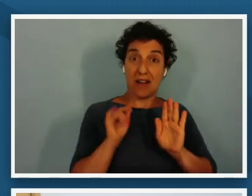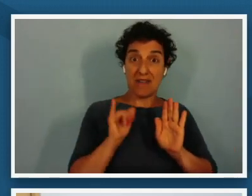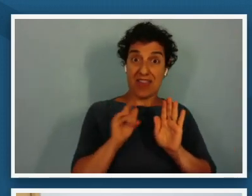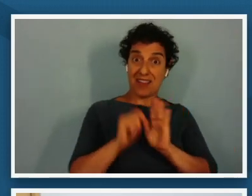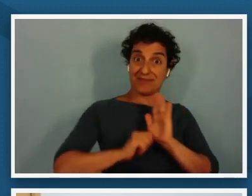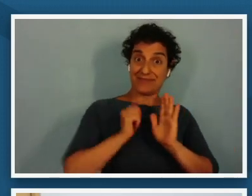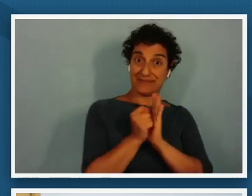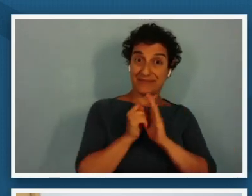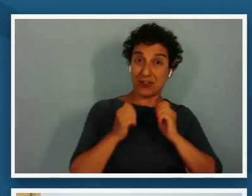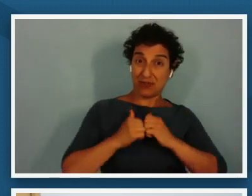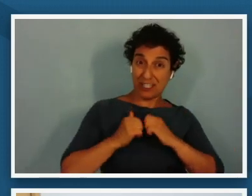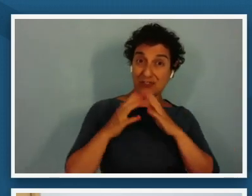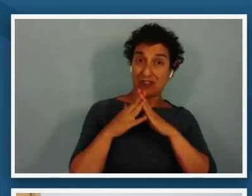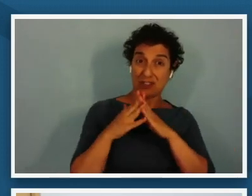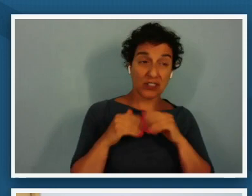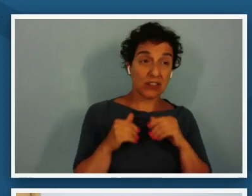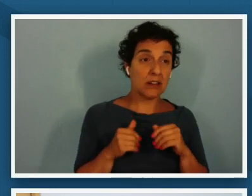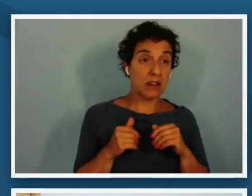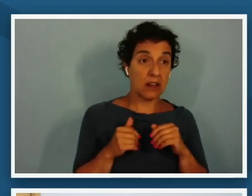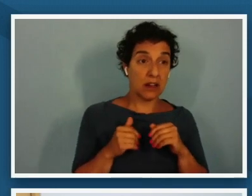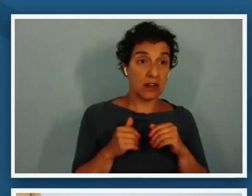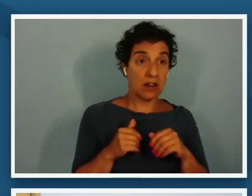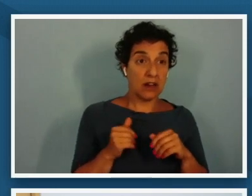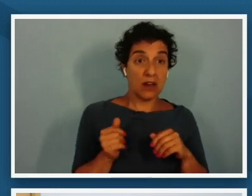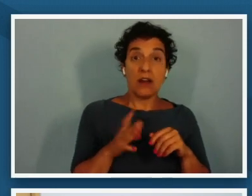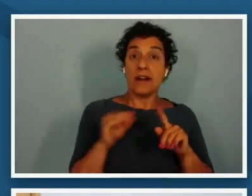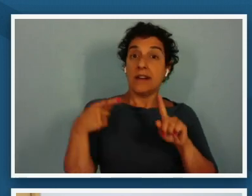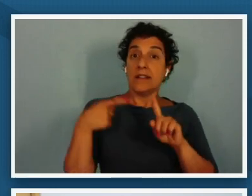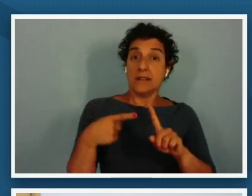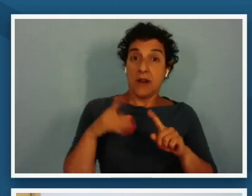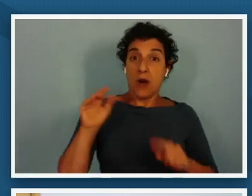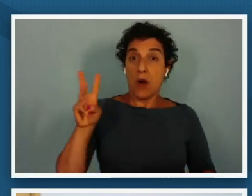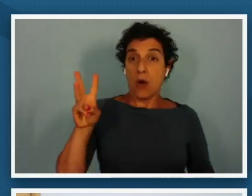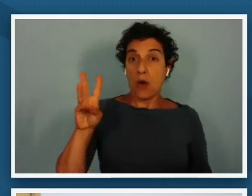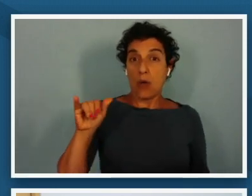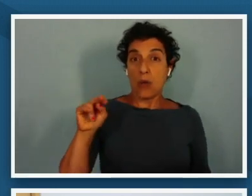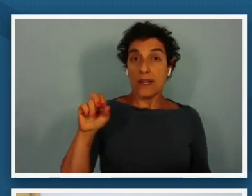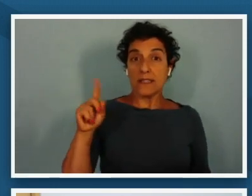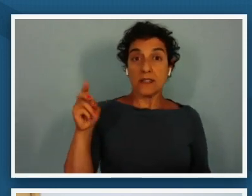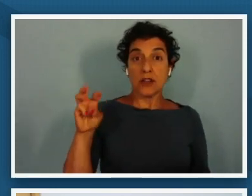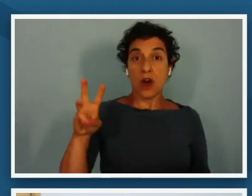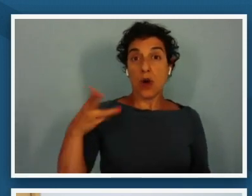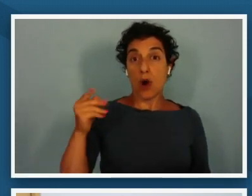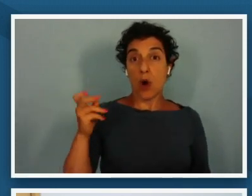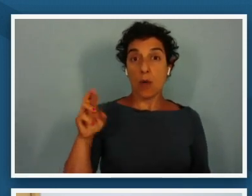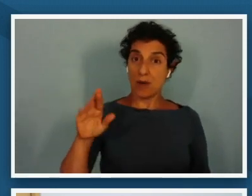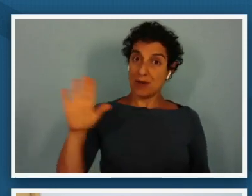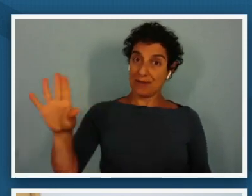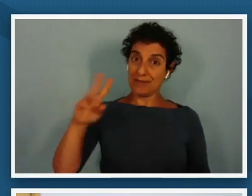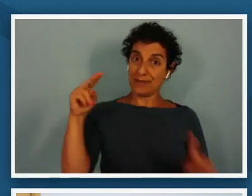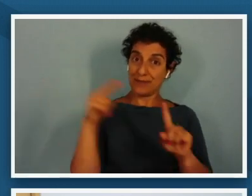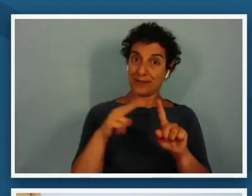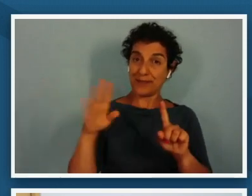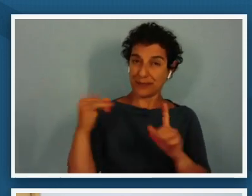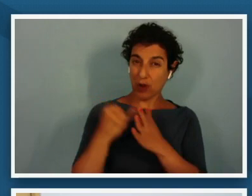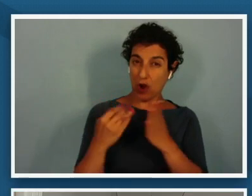to start with is from the perspective of artist winslow homer next slide please